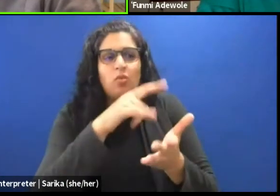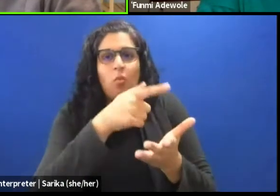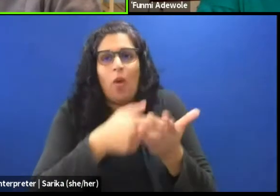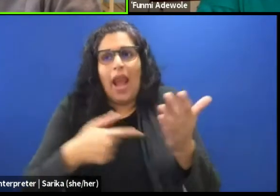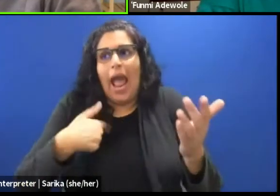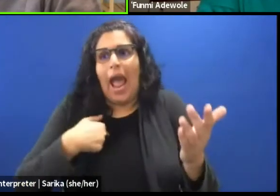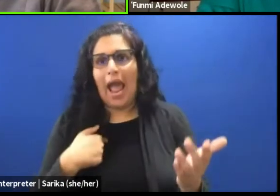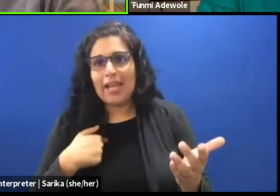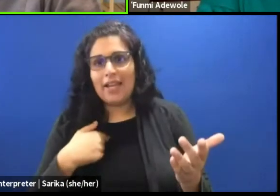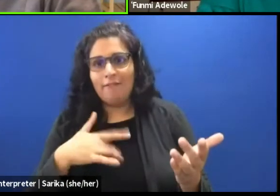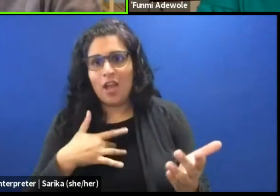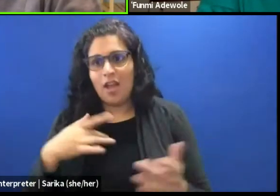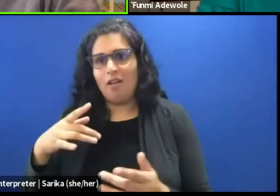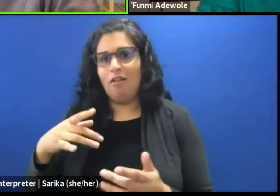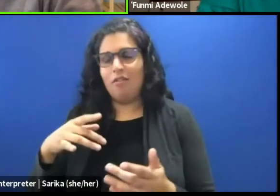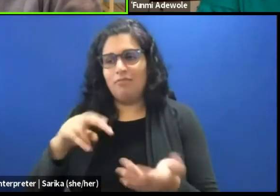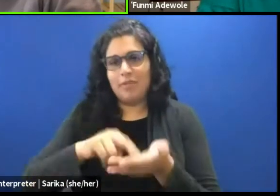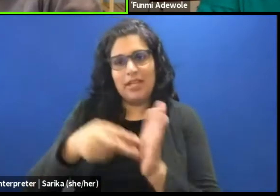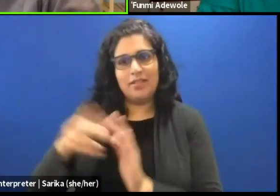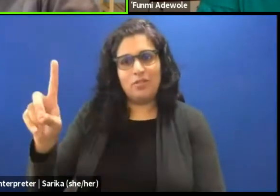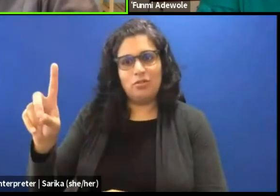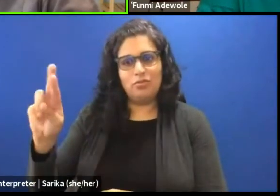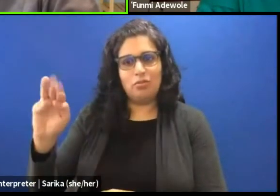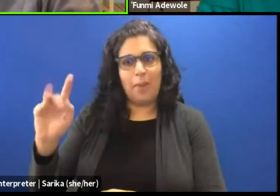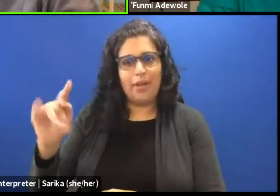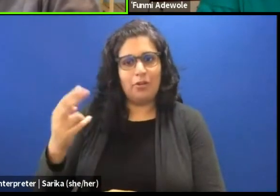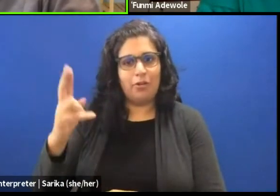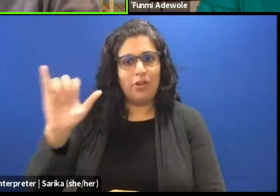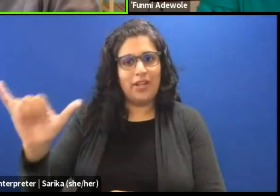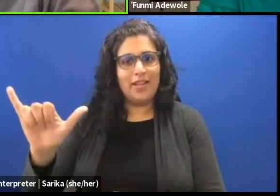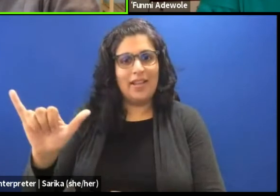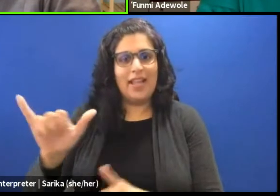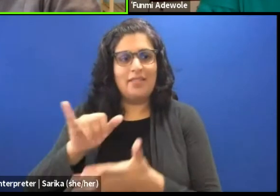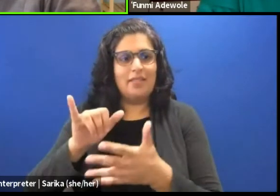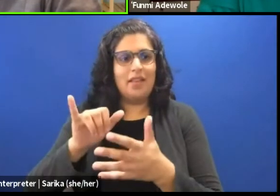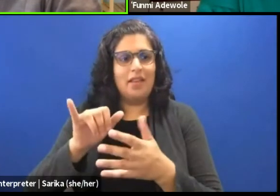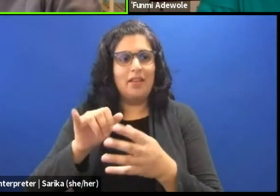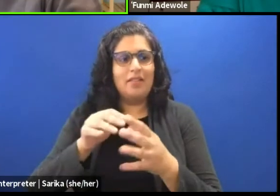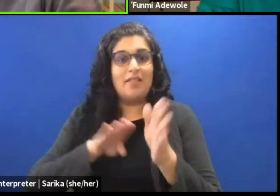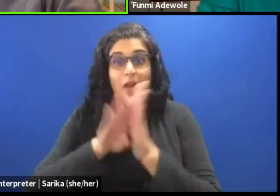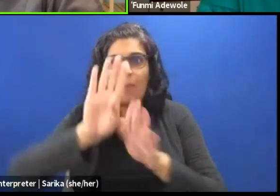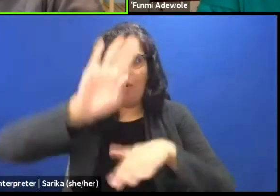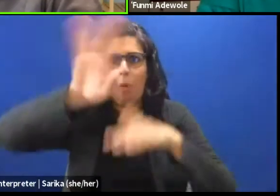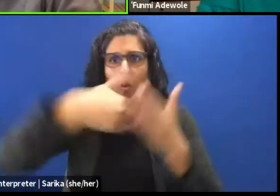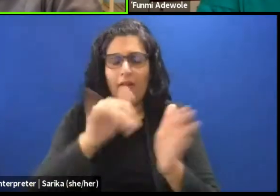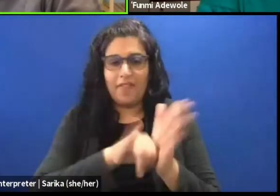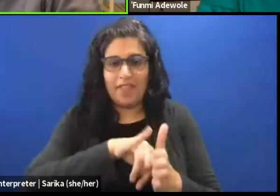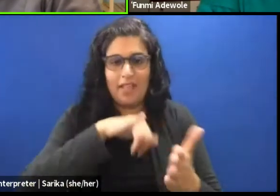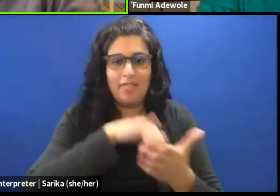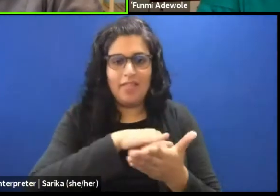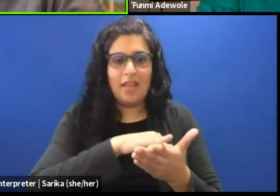So it is the composition of all of that. Whether it looks like from a political perspective,